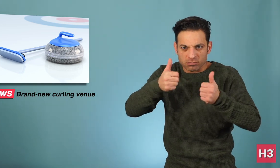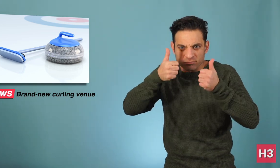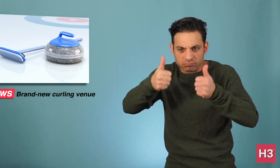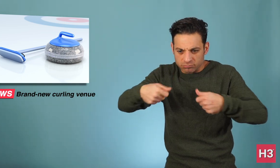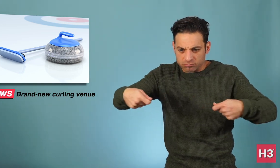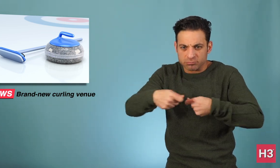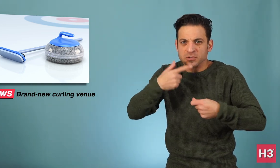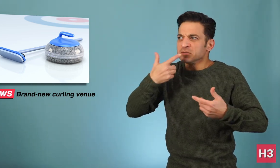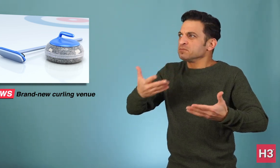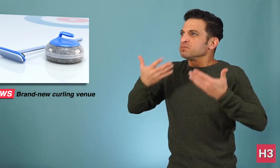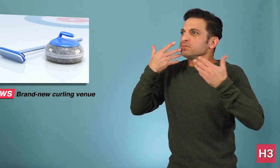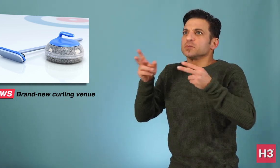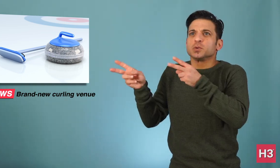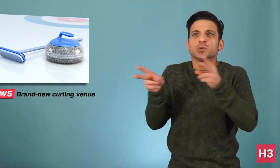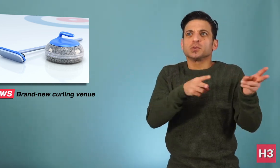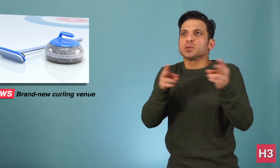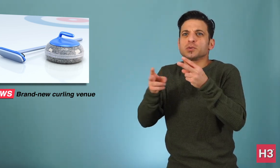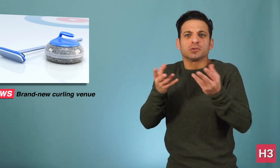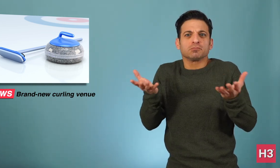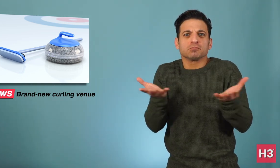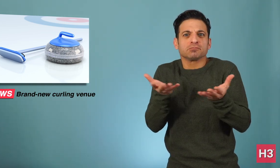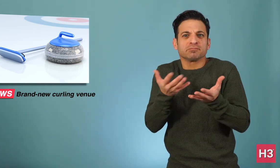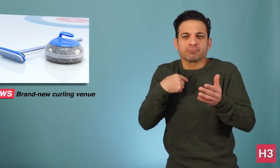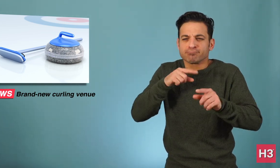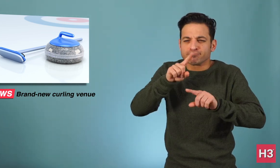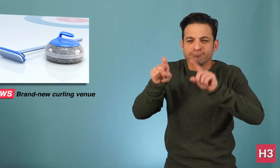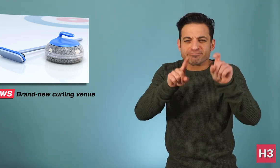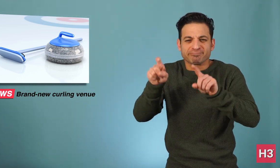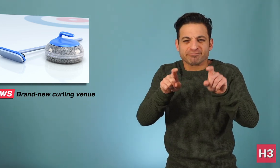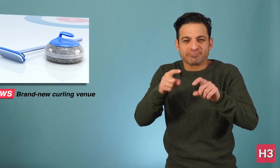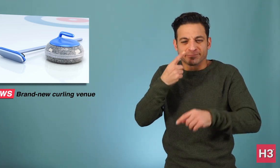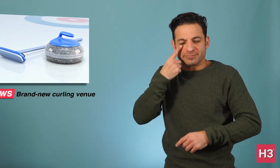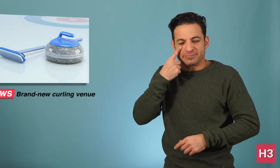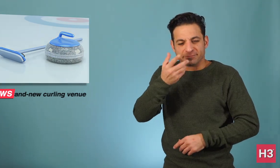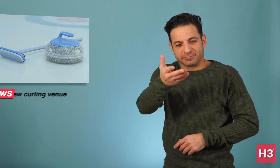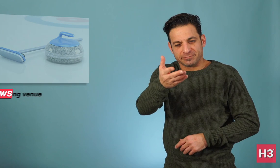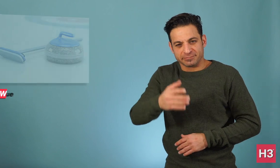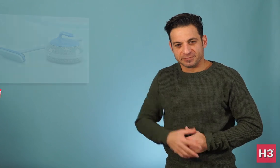meets the standards.